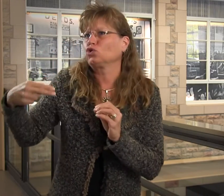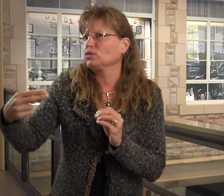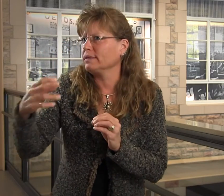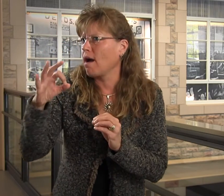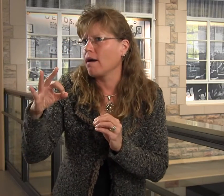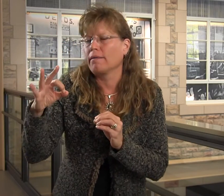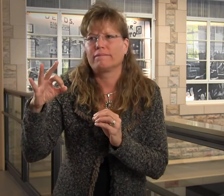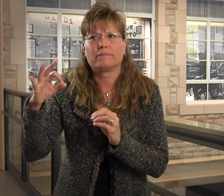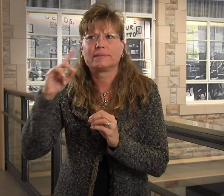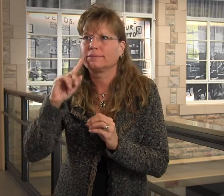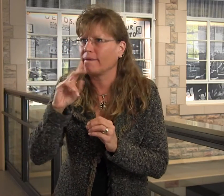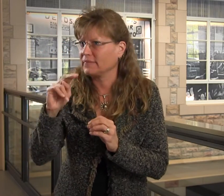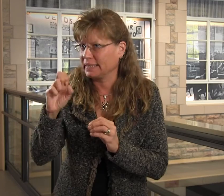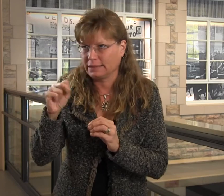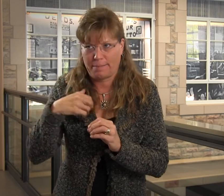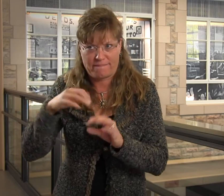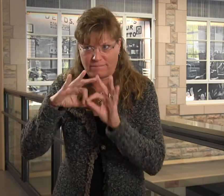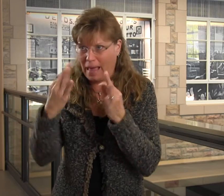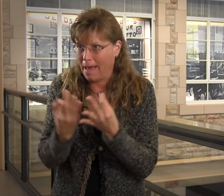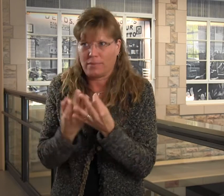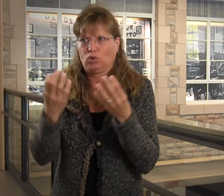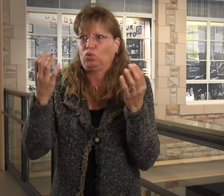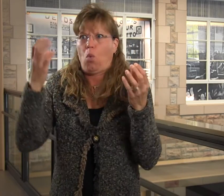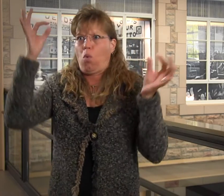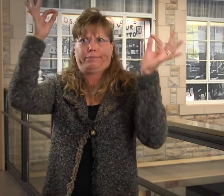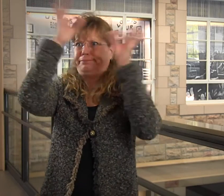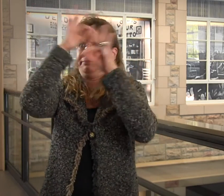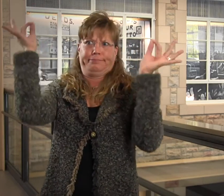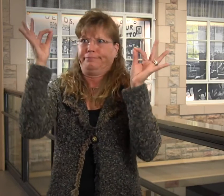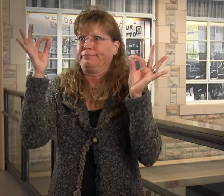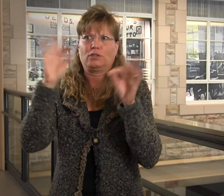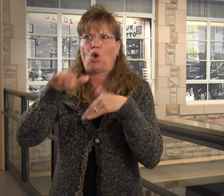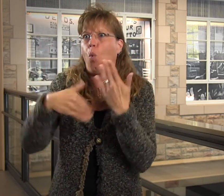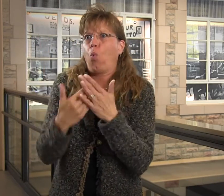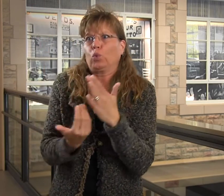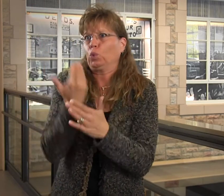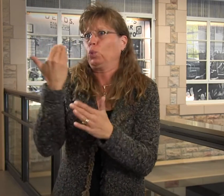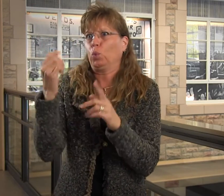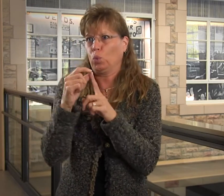There's no history of Deafness in my family. We didn't utilize sign language,